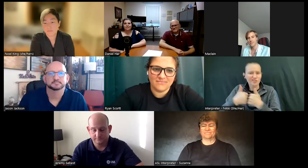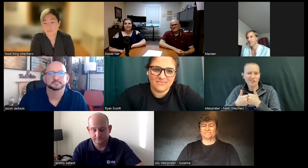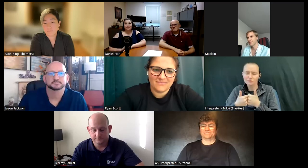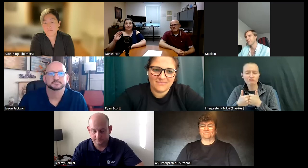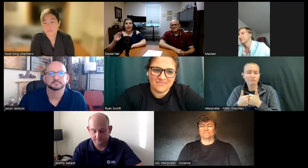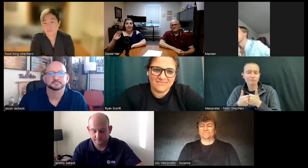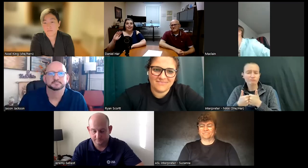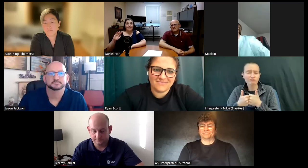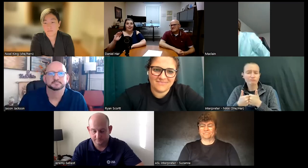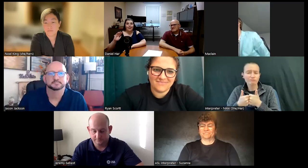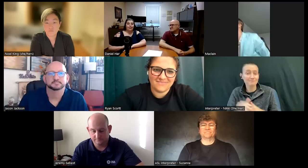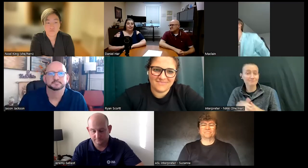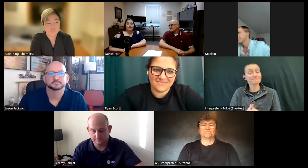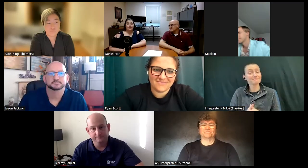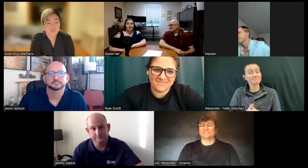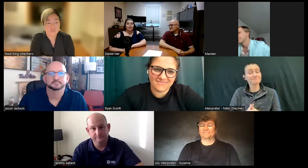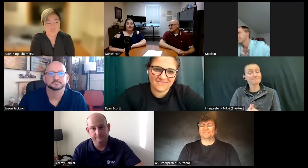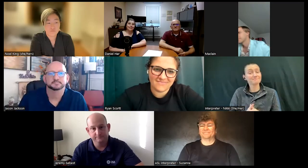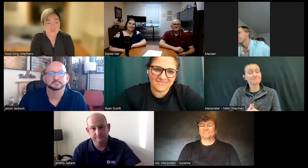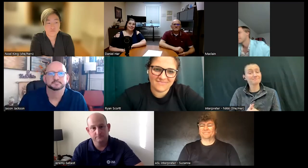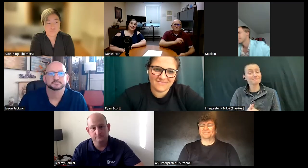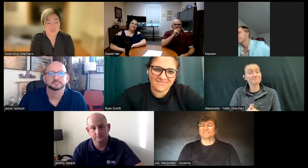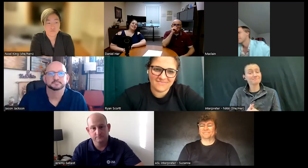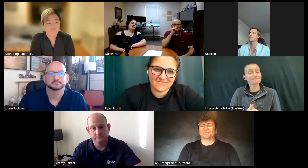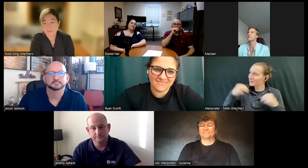Angela speaking and thank you McLean